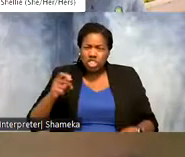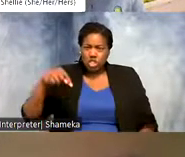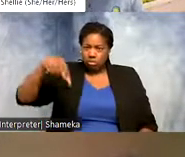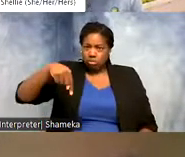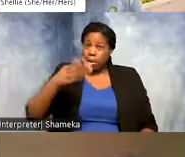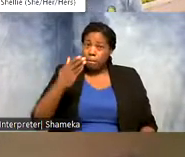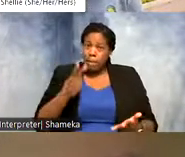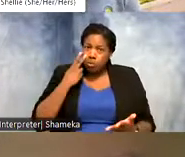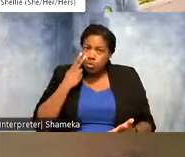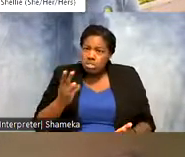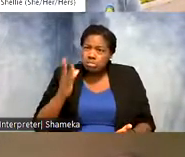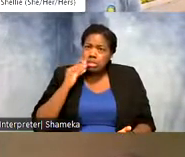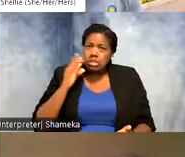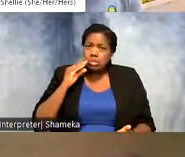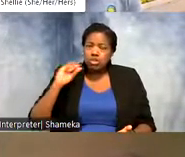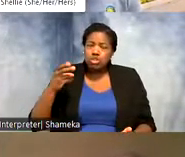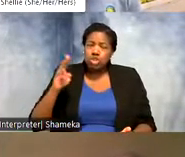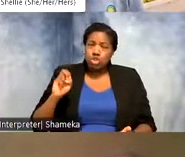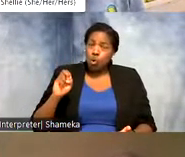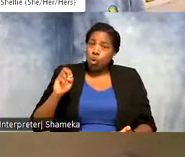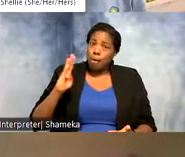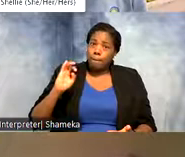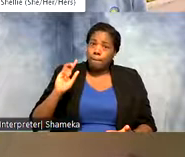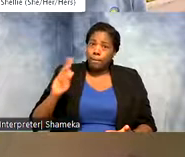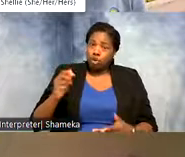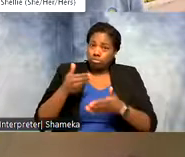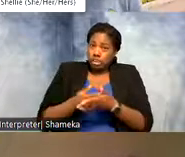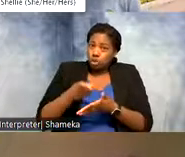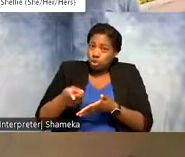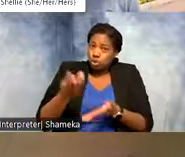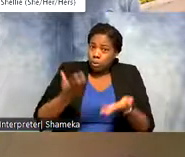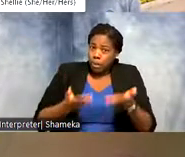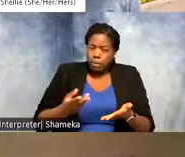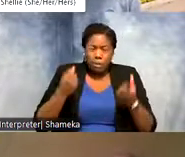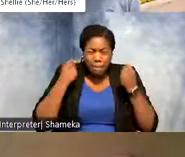some shorebirds in areas near you. Oh we're getting so many answers coming in already.